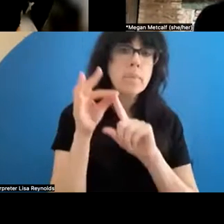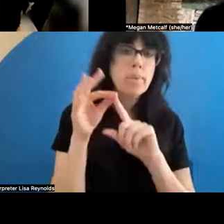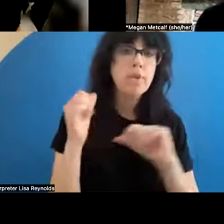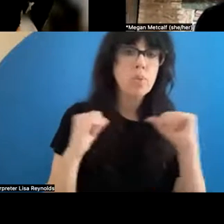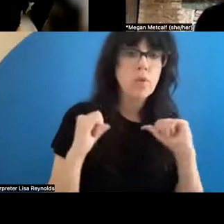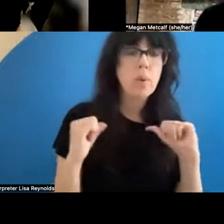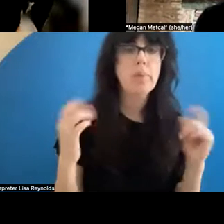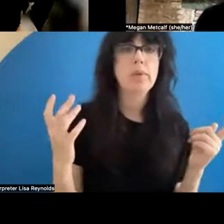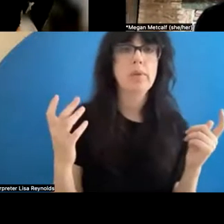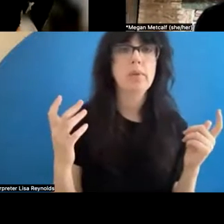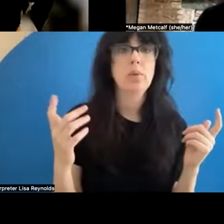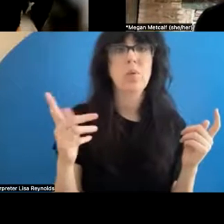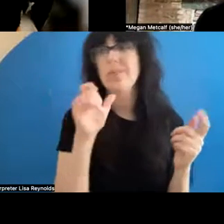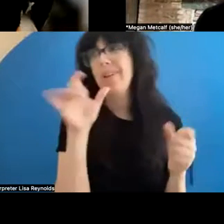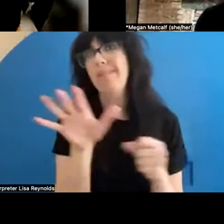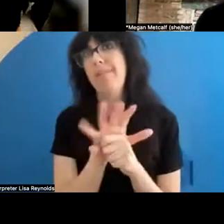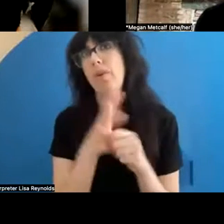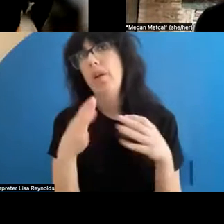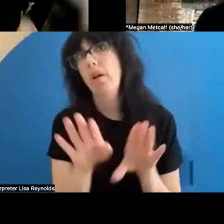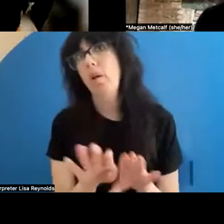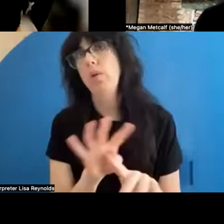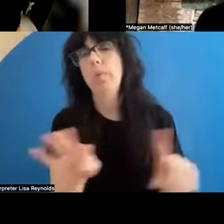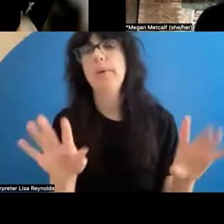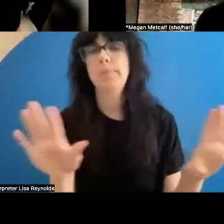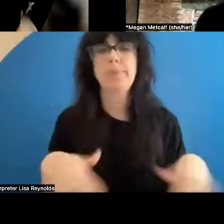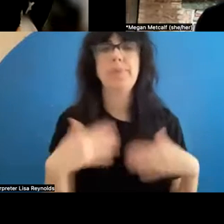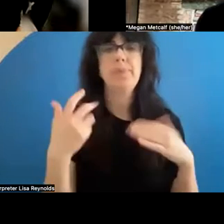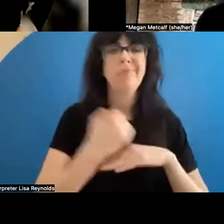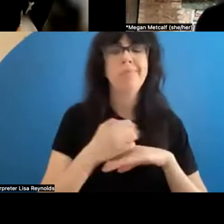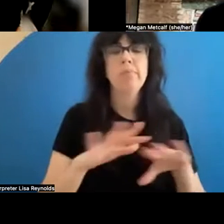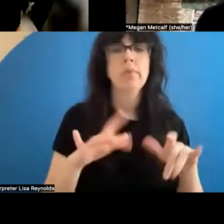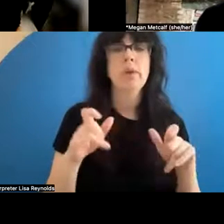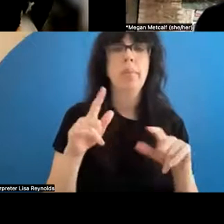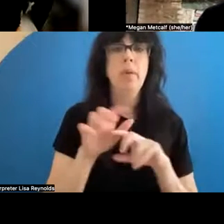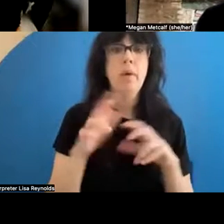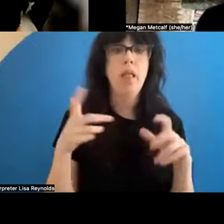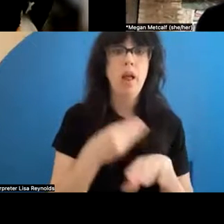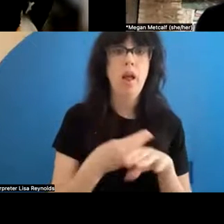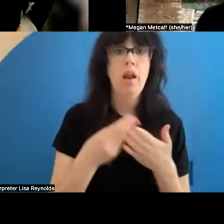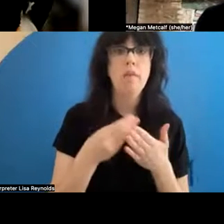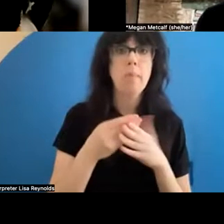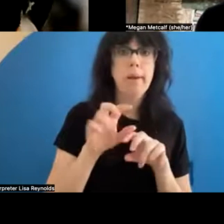it was -- it was closed during the pandemic, not totally closed during the pandemic; I take that